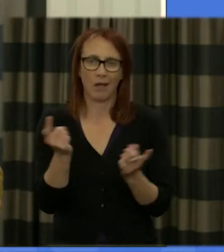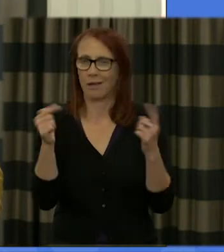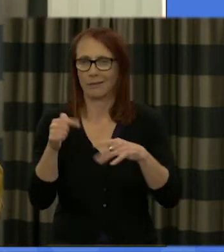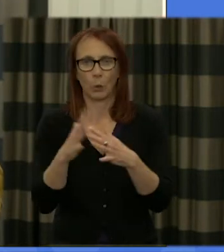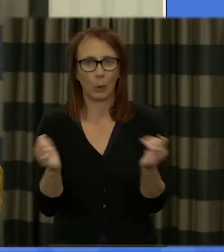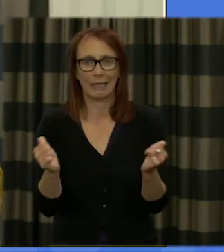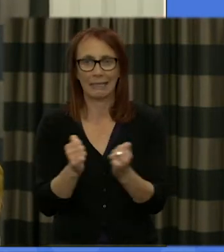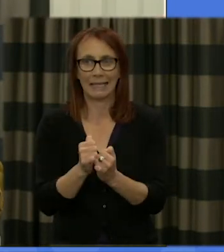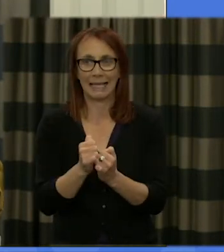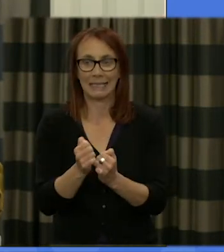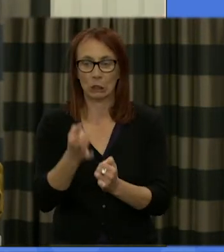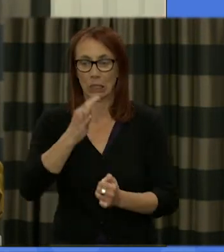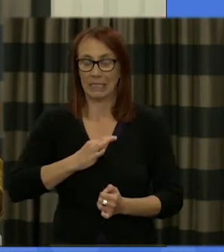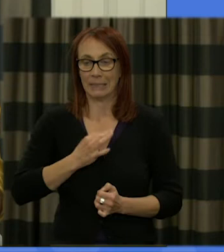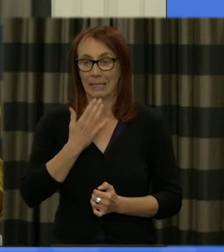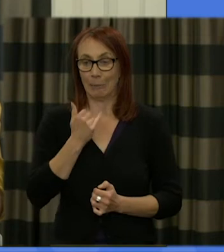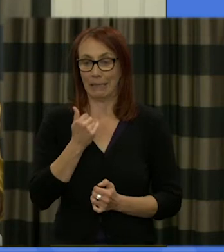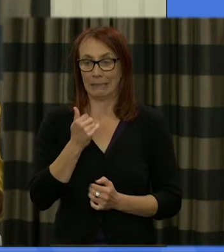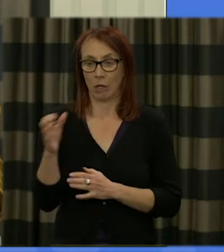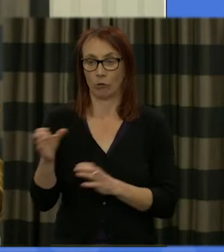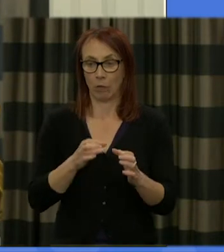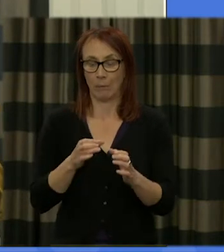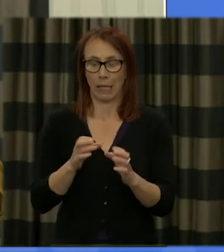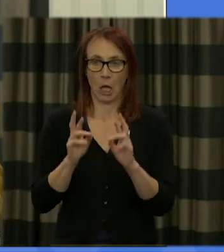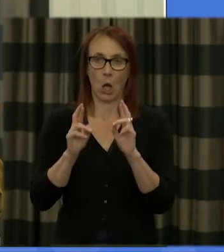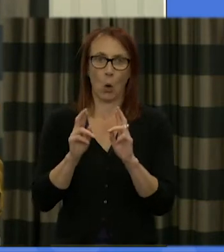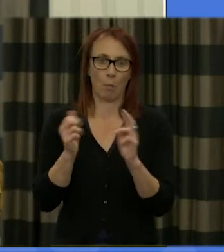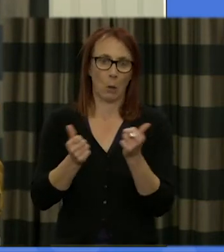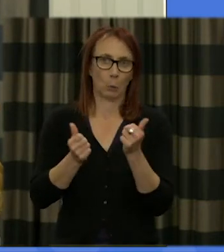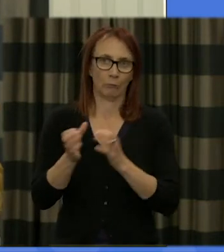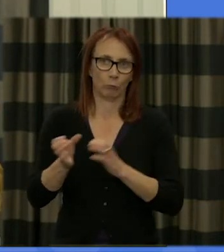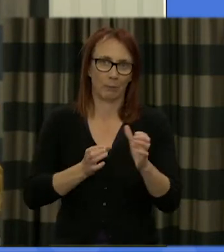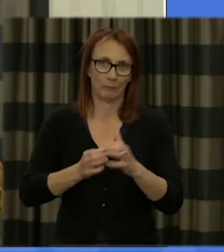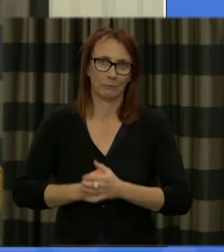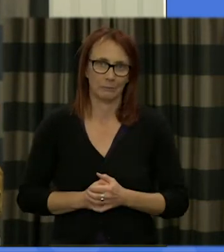asked me it's their pen and I just hope I can do some justice to to build on the